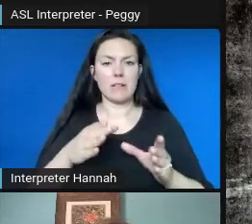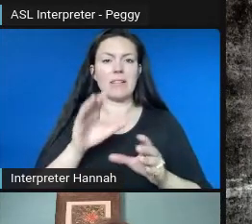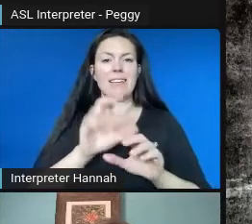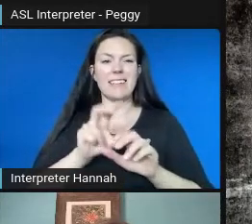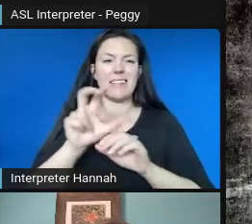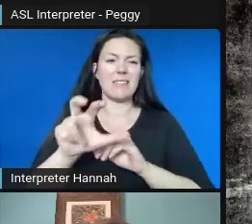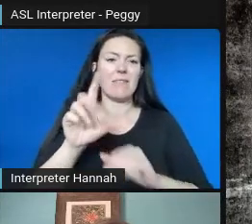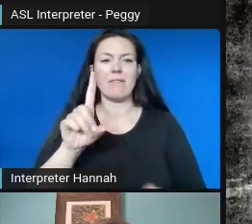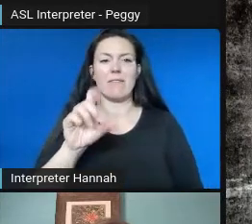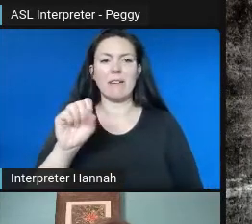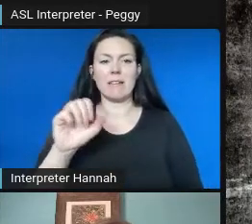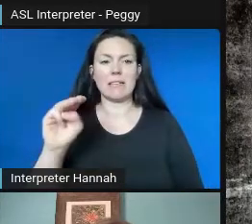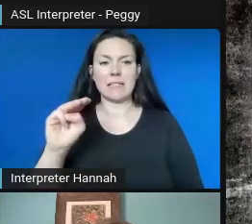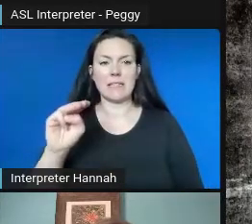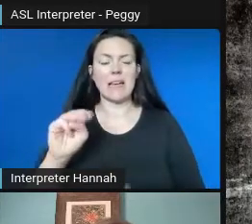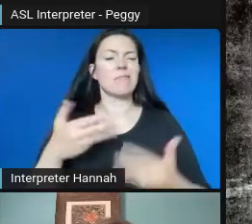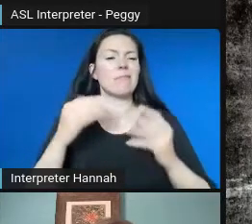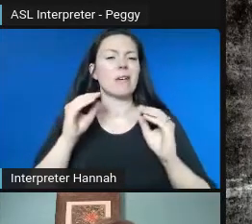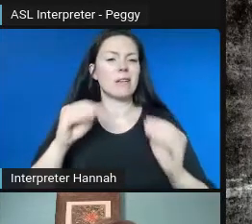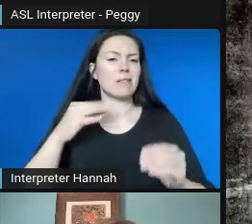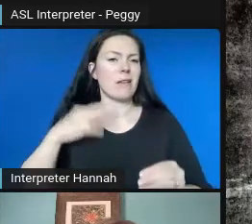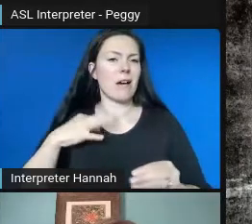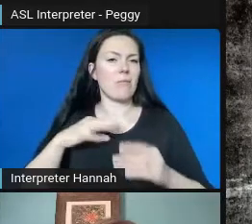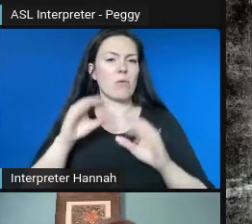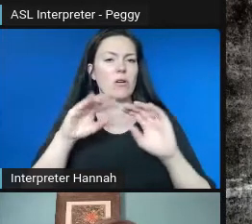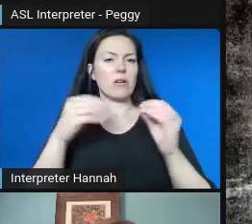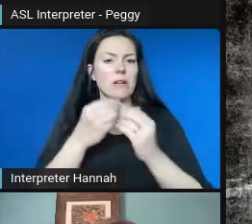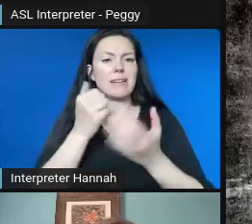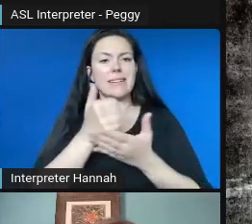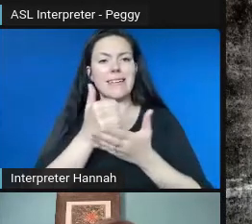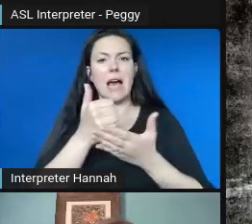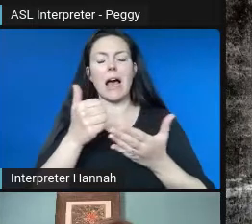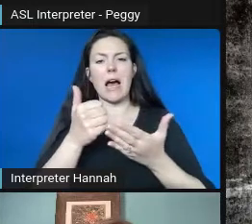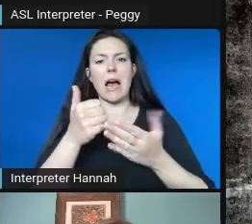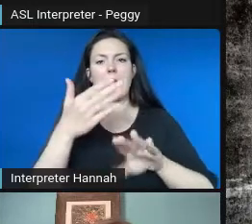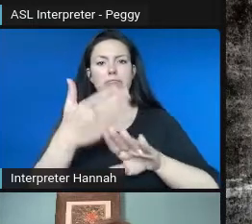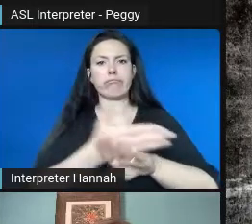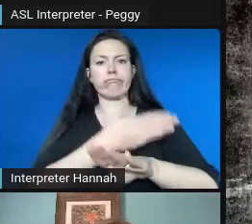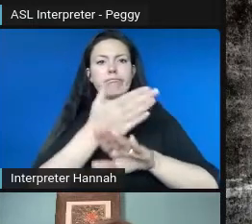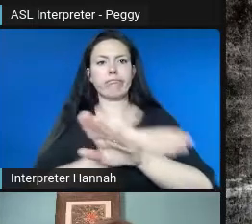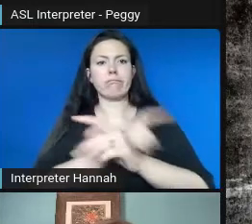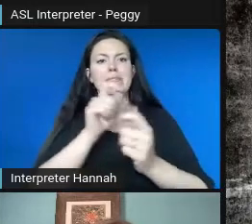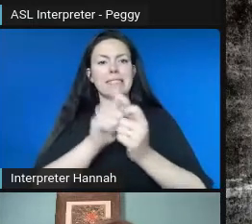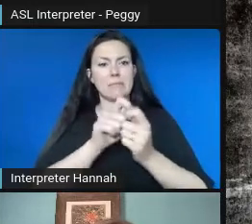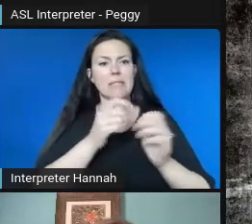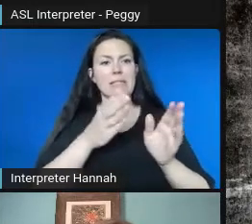We're a nonprofit organization that works on revitalizing specific neighborhoods in Des Moines.